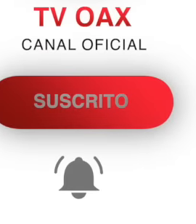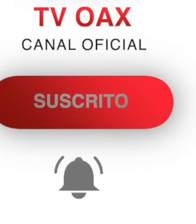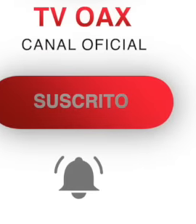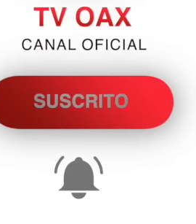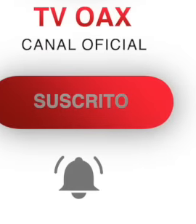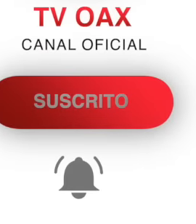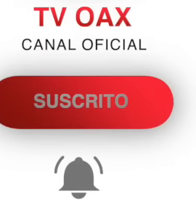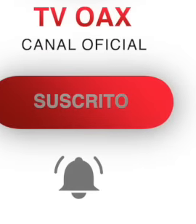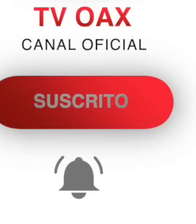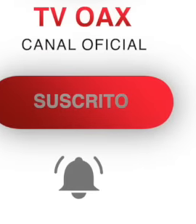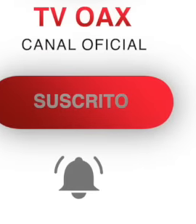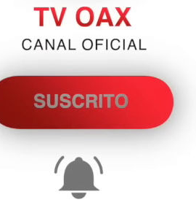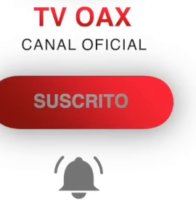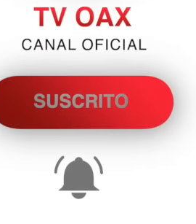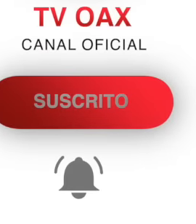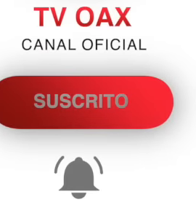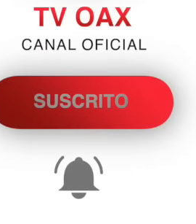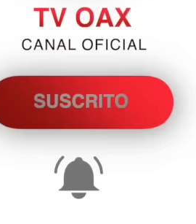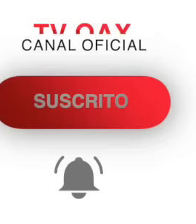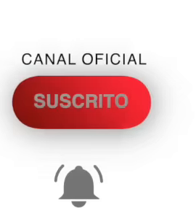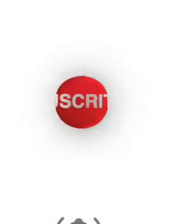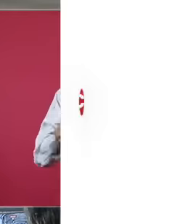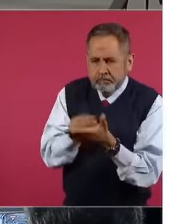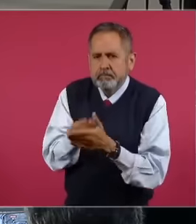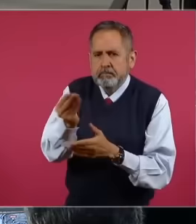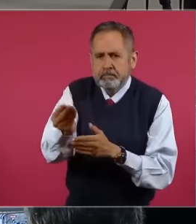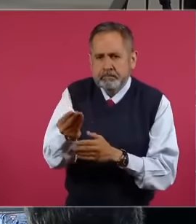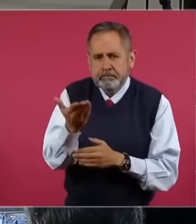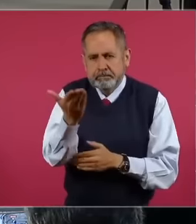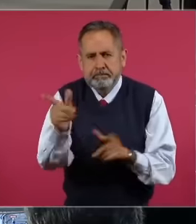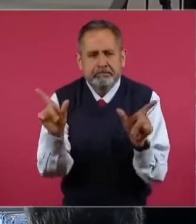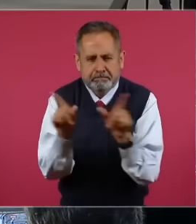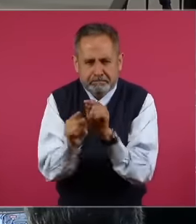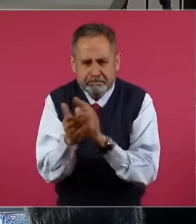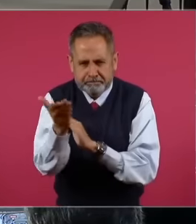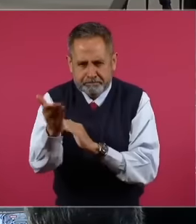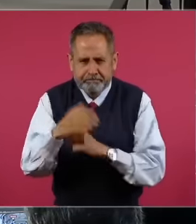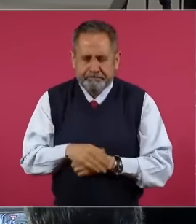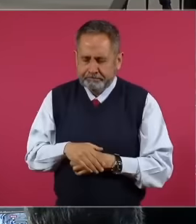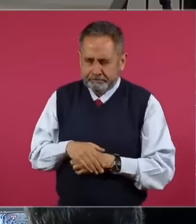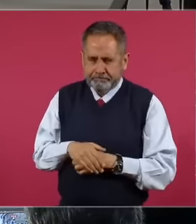not to compromise anything it is there present that of My part, Mr.